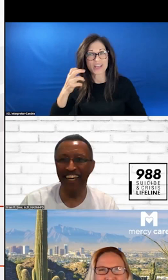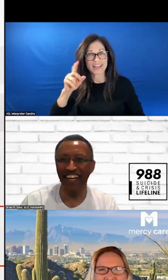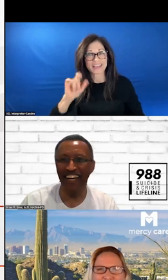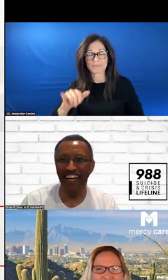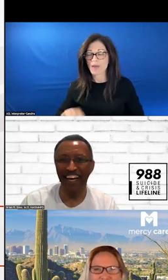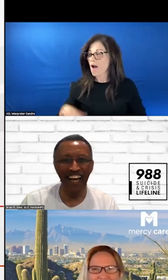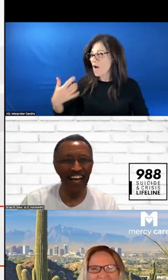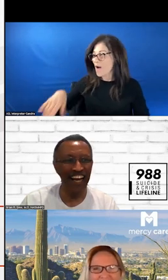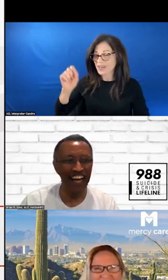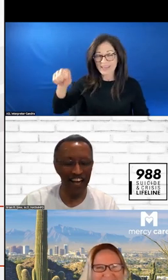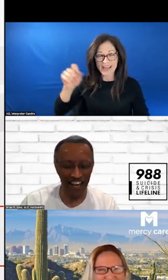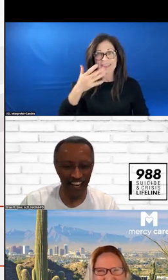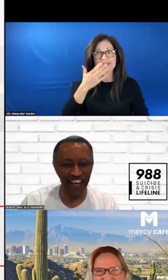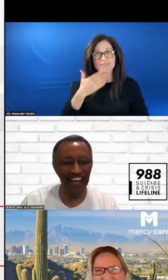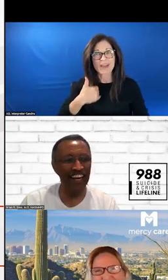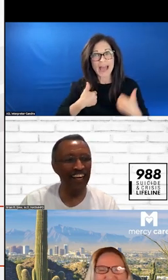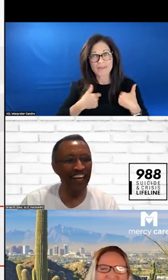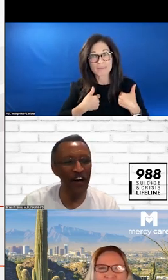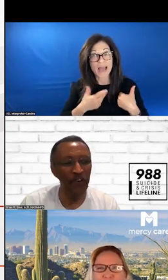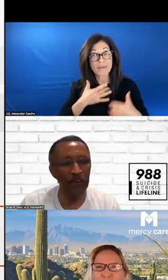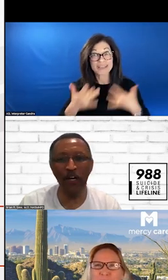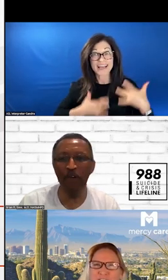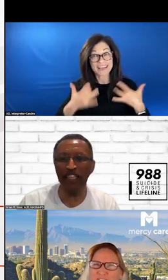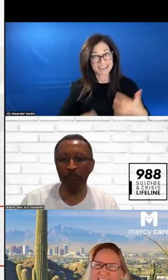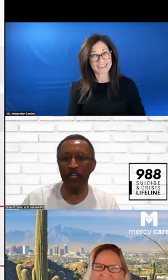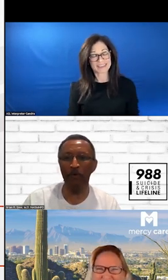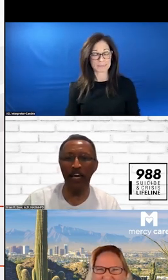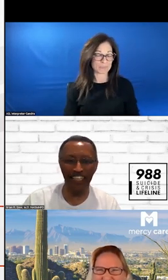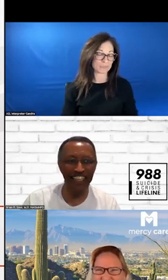THANK YOU FOR HAVING ME. I AM EXCITED. >>: WE ARE GOING TO MAKE THIS